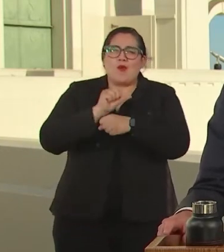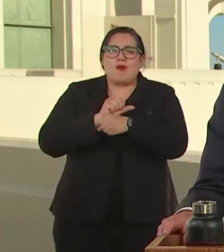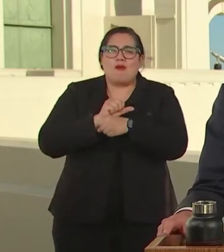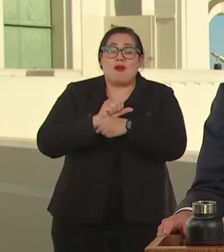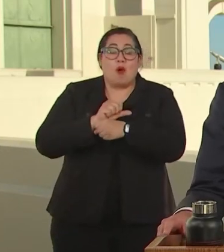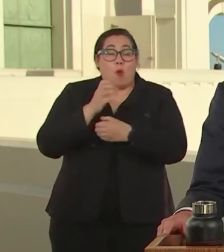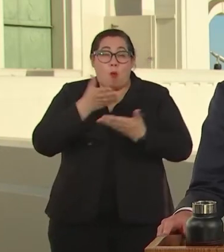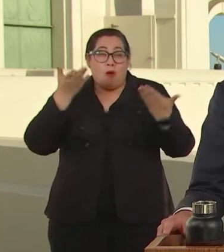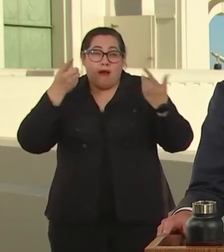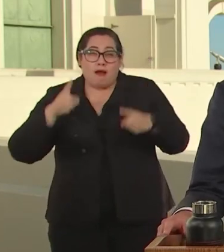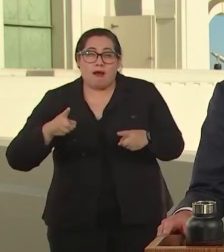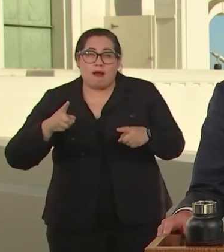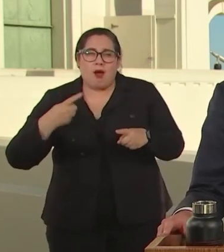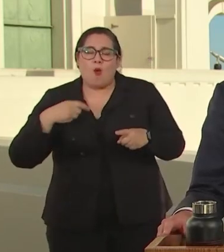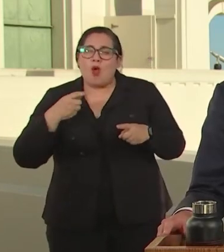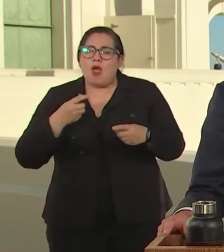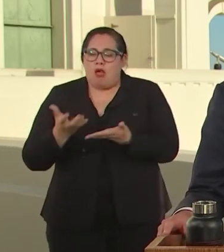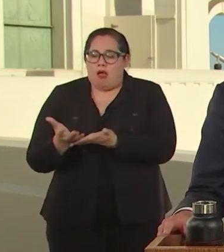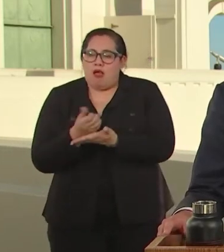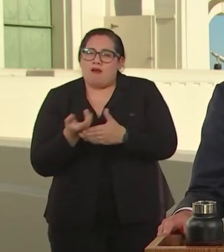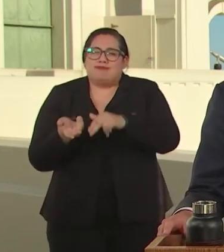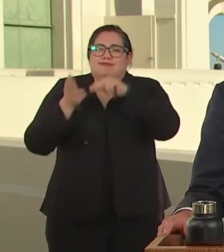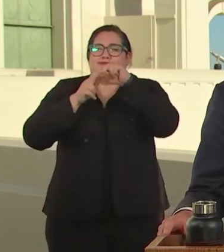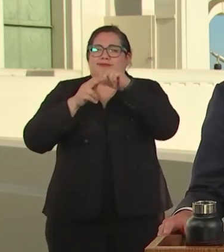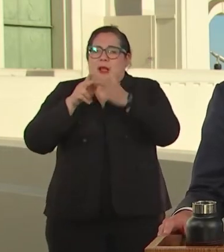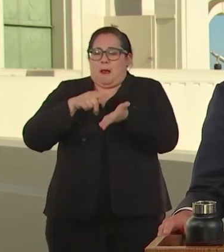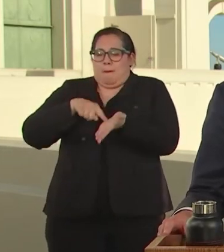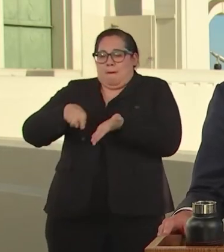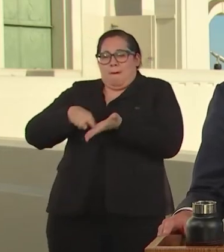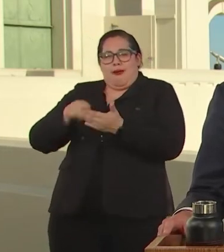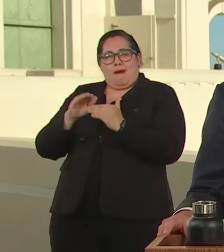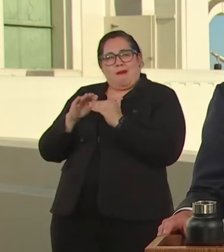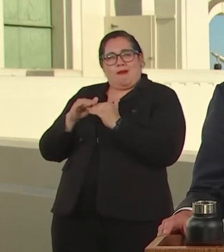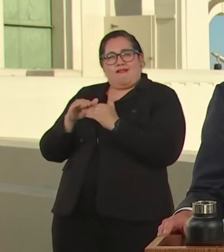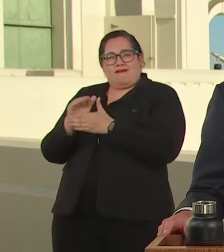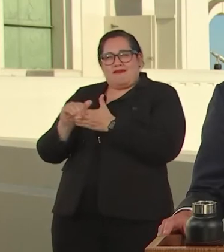MINIMUM WAGE TO $15 AN HOUR AND OTHERS FOLLOWED. WE MADE COMMUNITY COLLEGE FREE